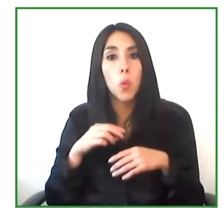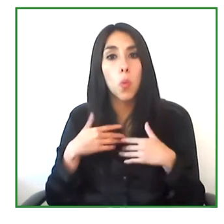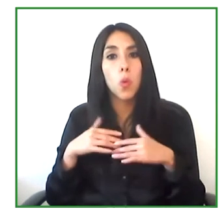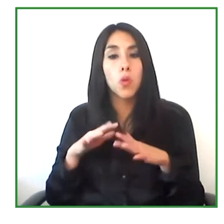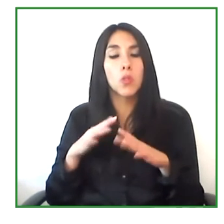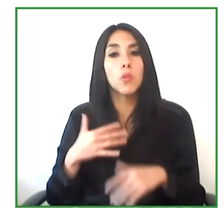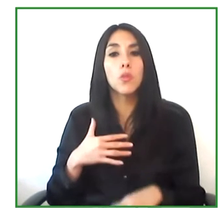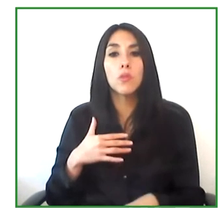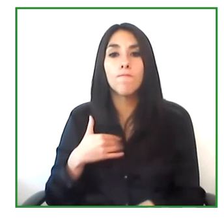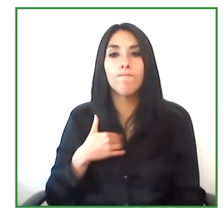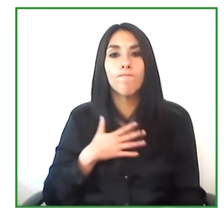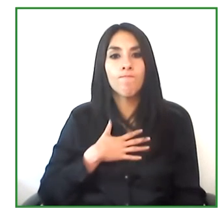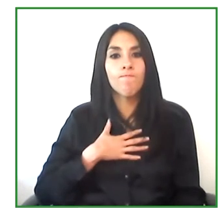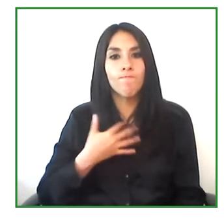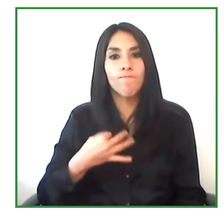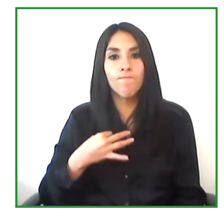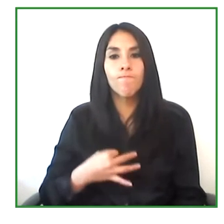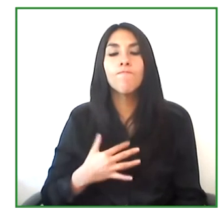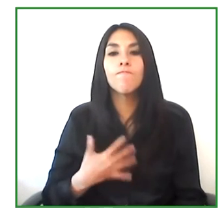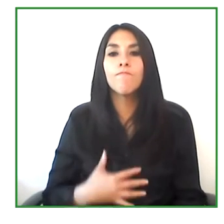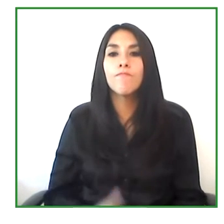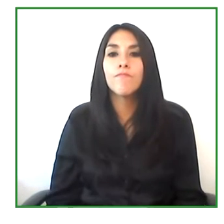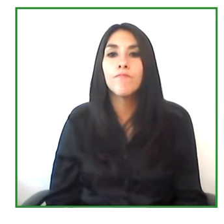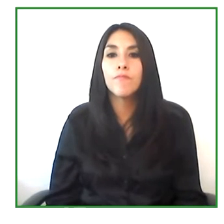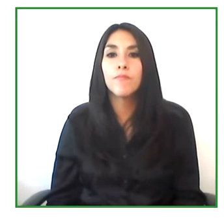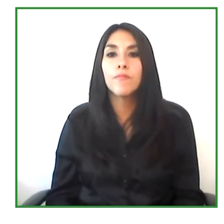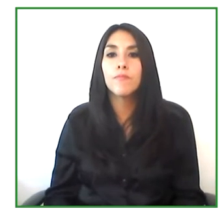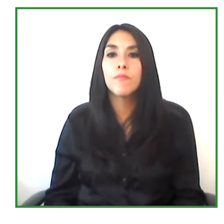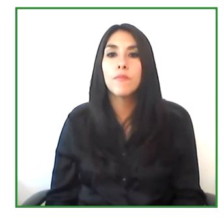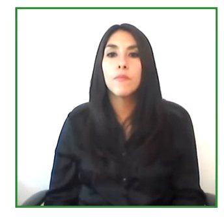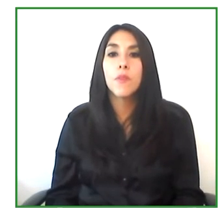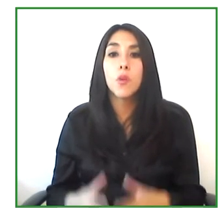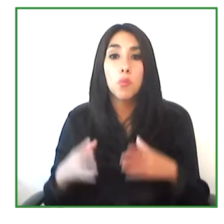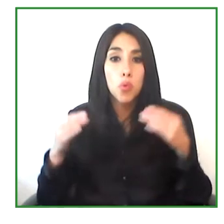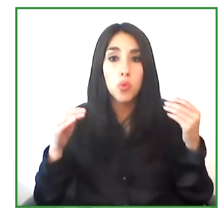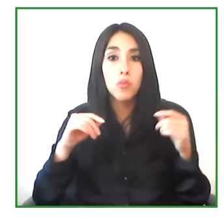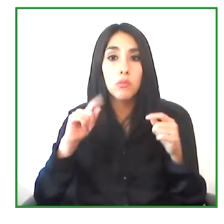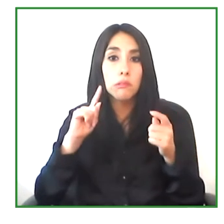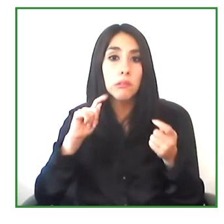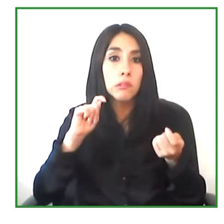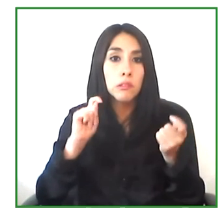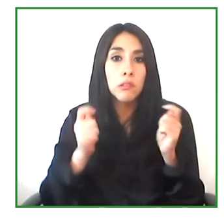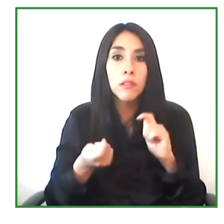So we know that they're going to really take full advantage of all of the skills that they're acquiring.